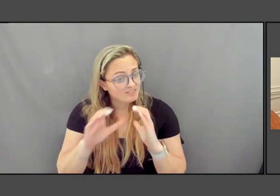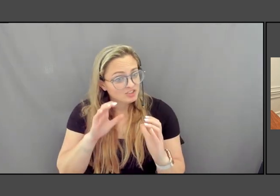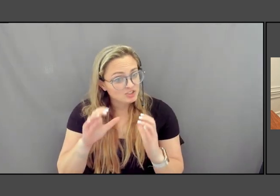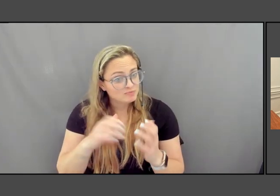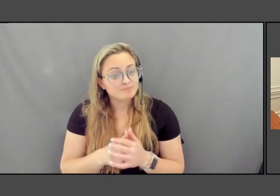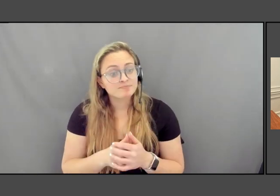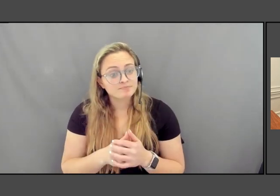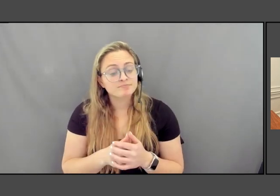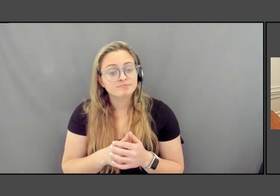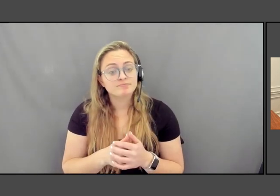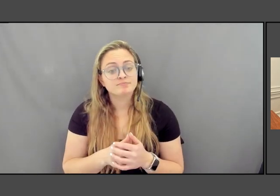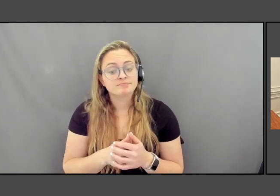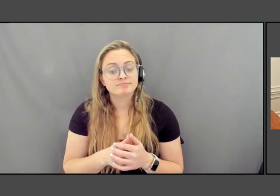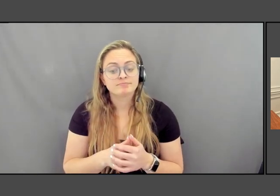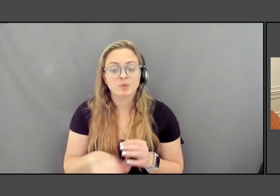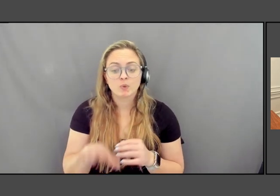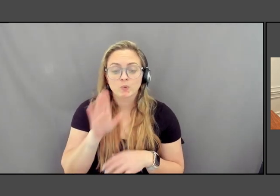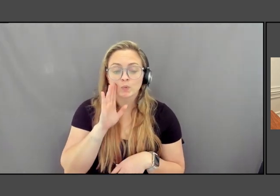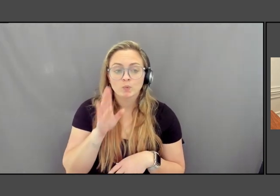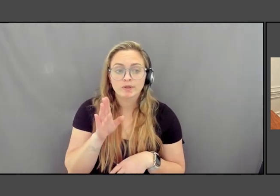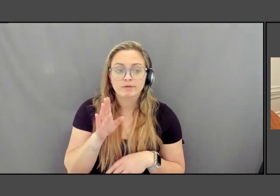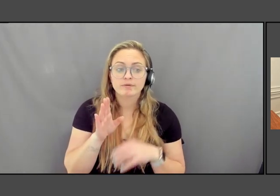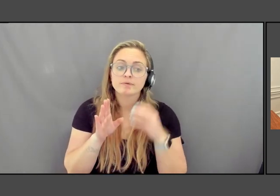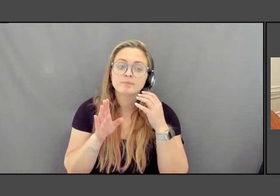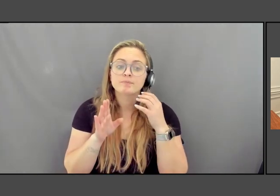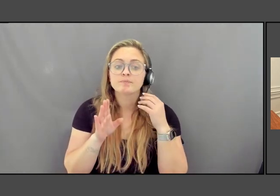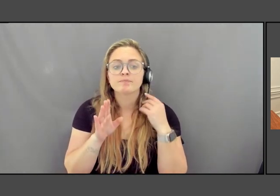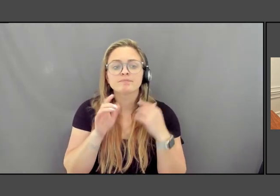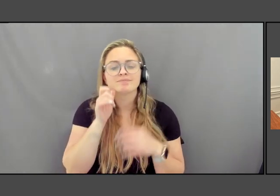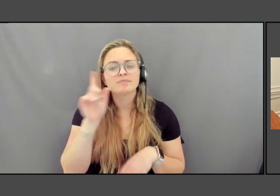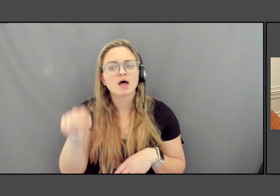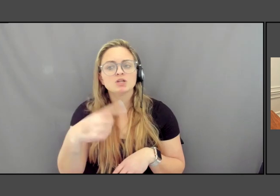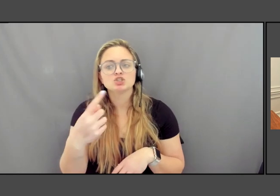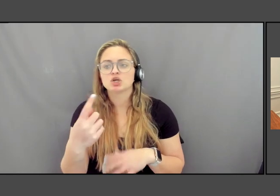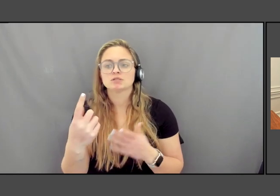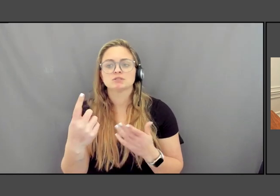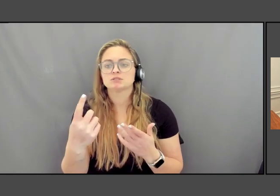going to be not just punctuated, but continually in interaction